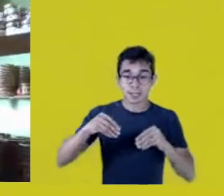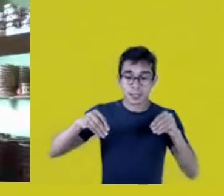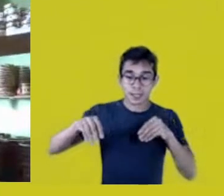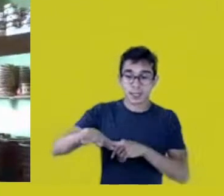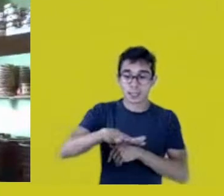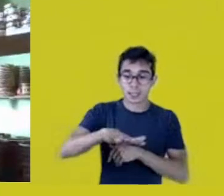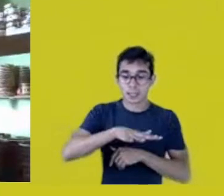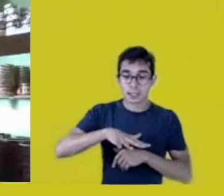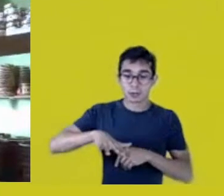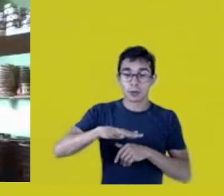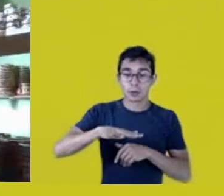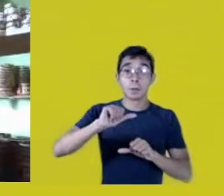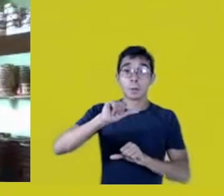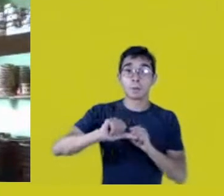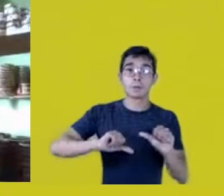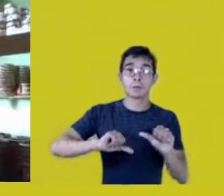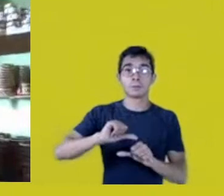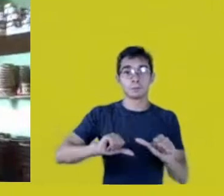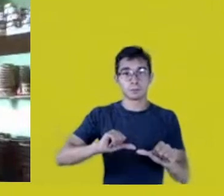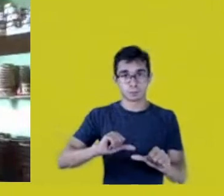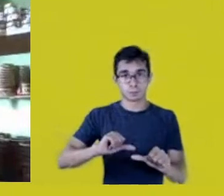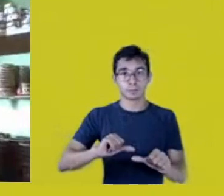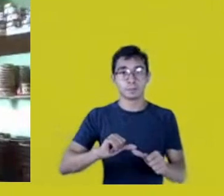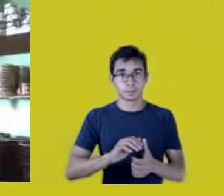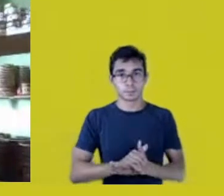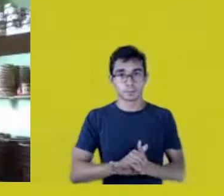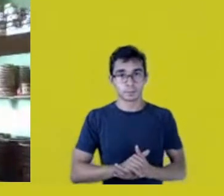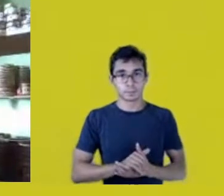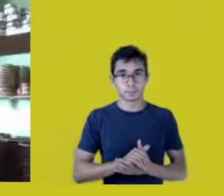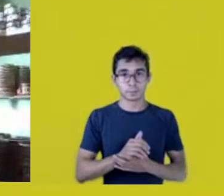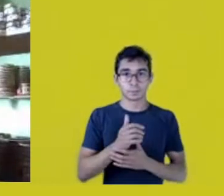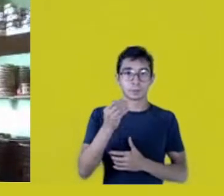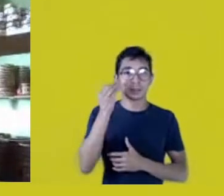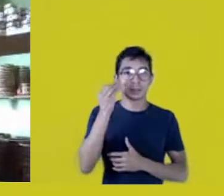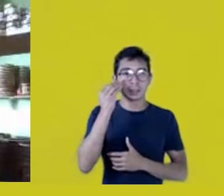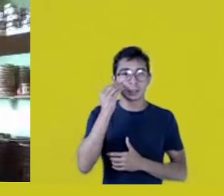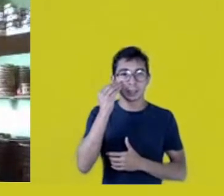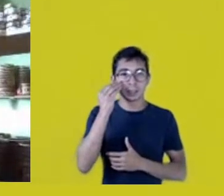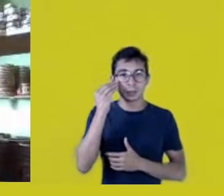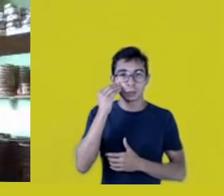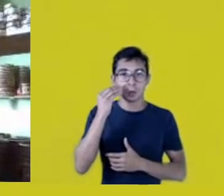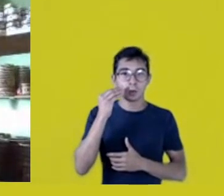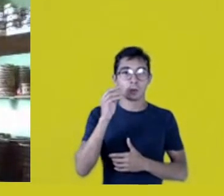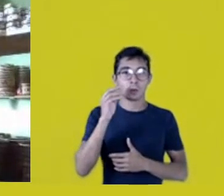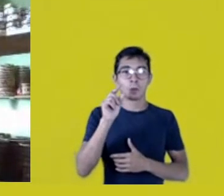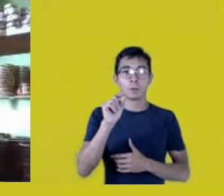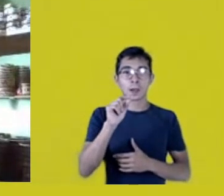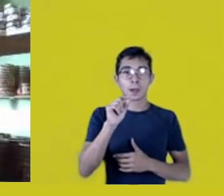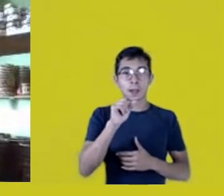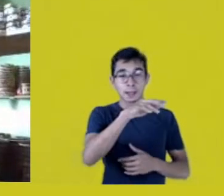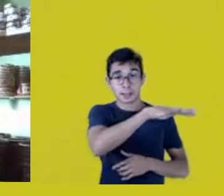and attempts of severing their ties to their ancient territories,